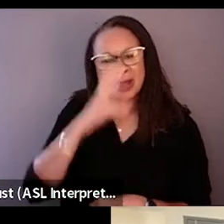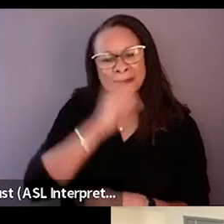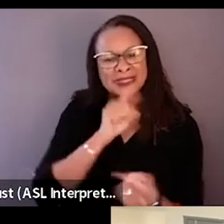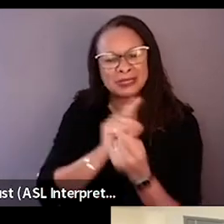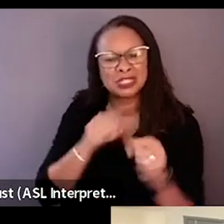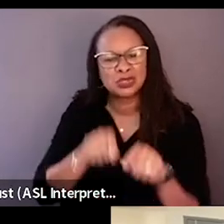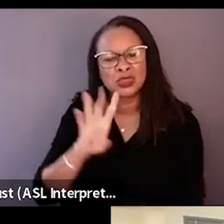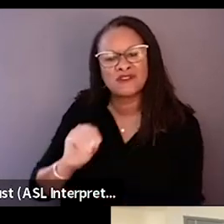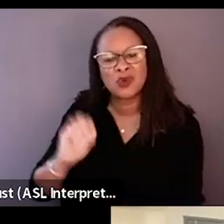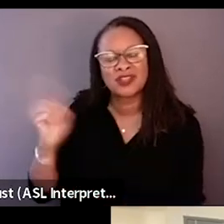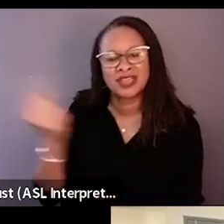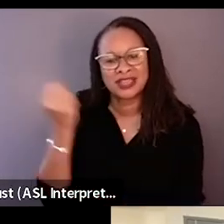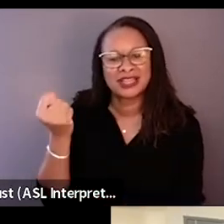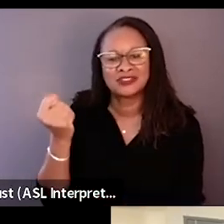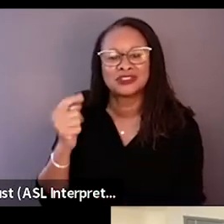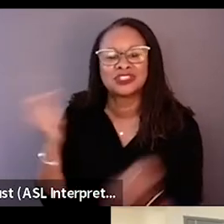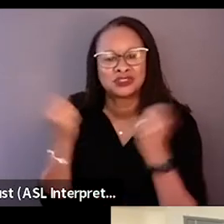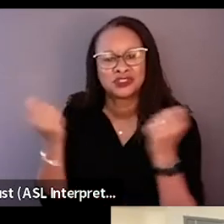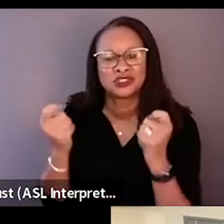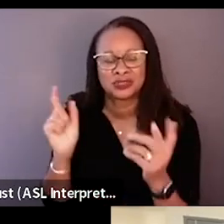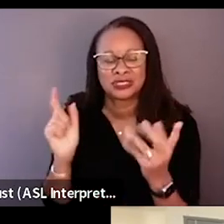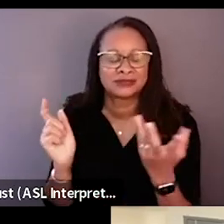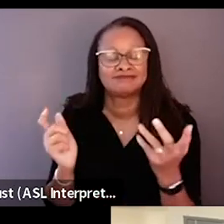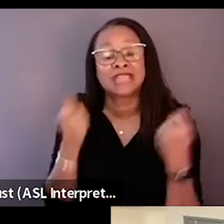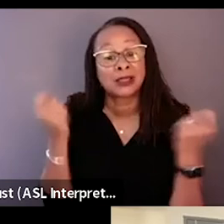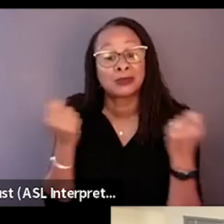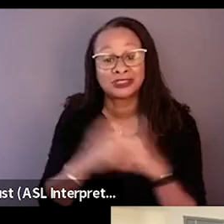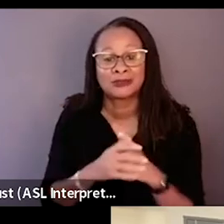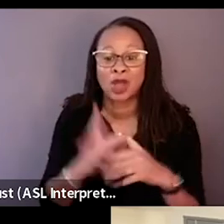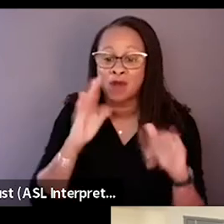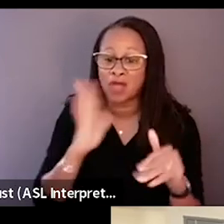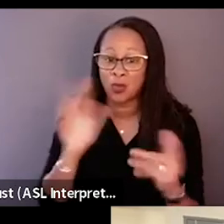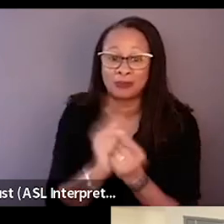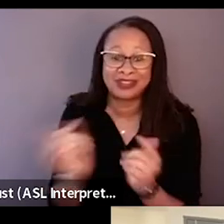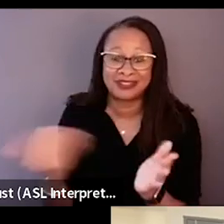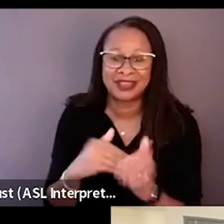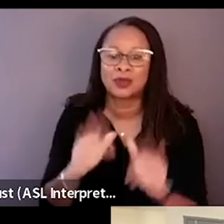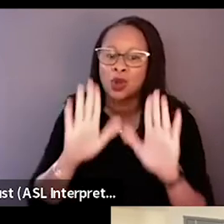I wish I'd get to meet you then. Hopefully I get to meet you again someday with a great cause for that.